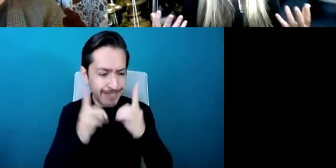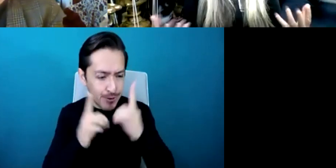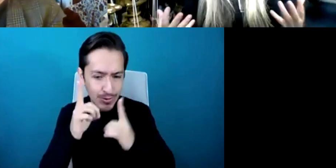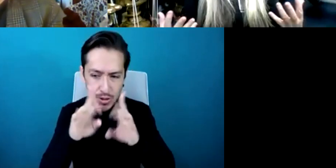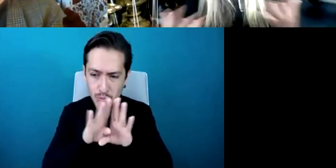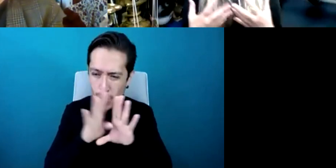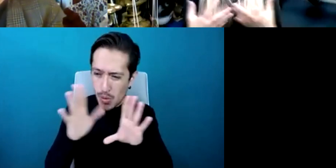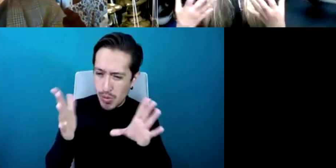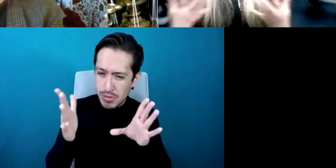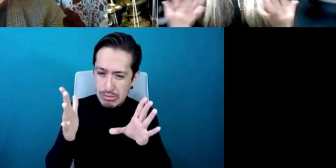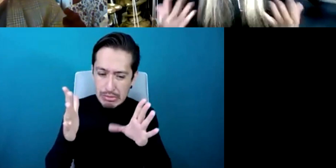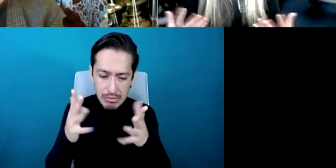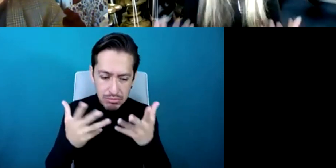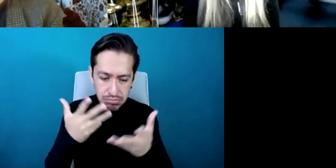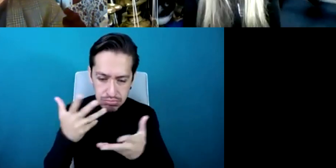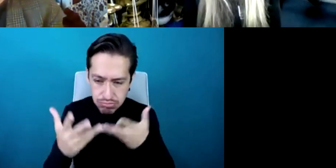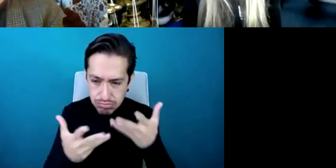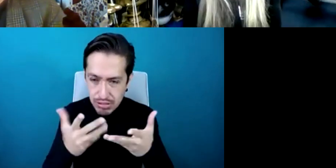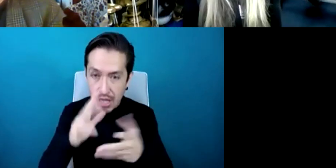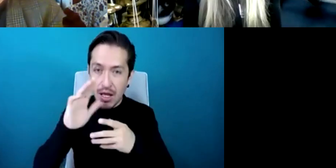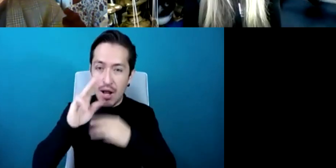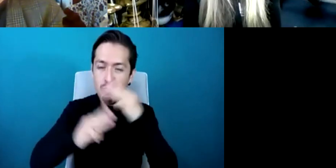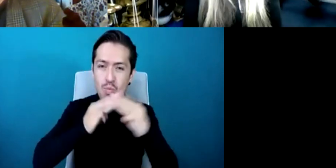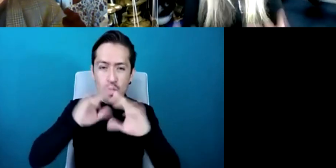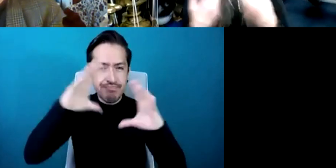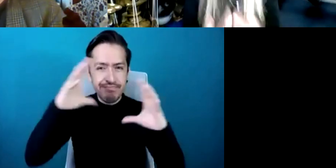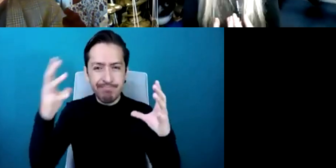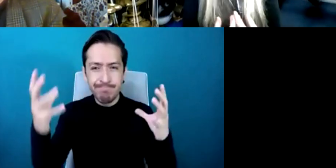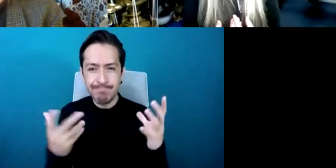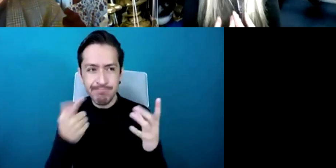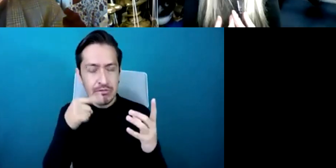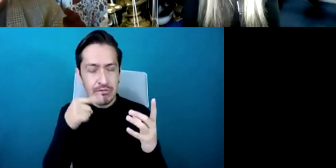what what you know can we do in this situation and it gives us a chance to really listen